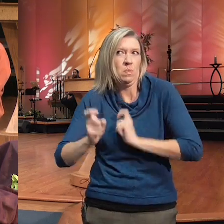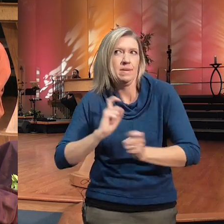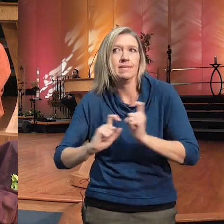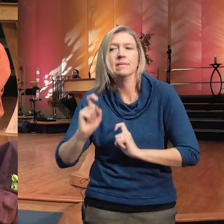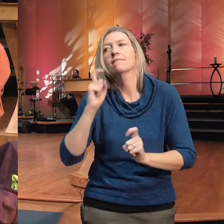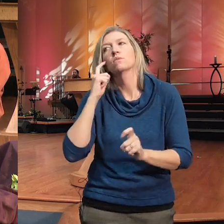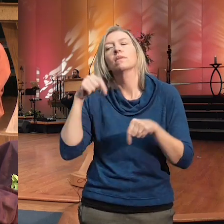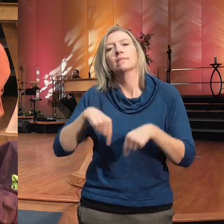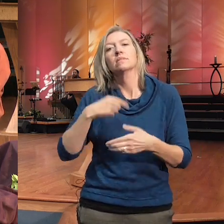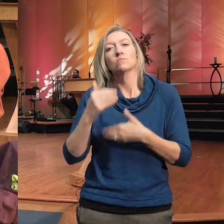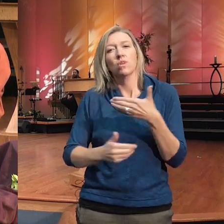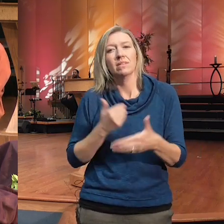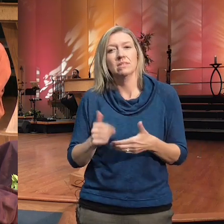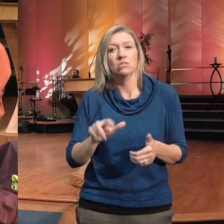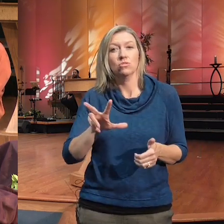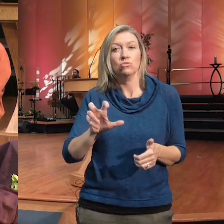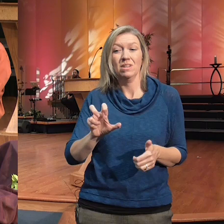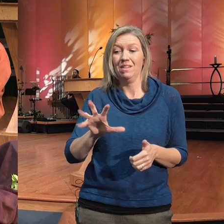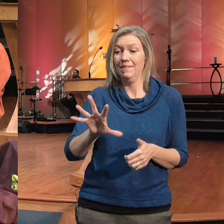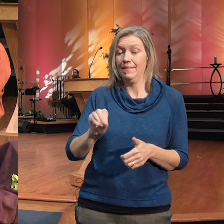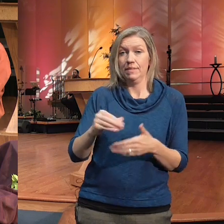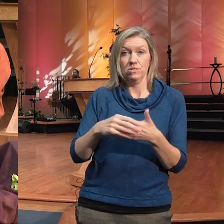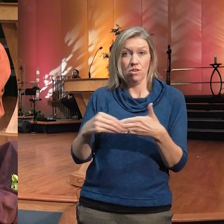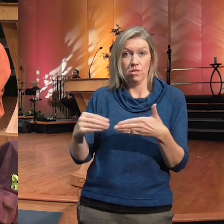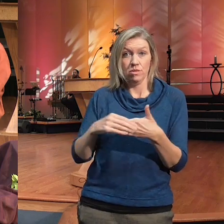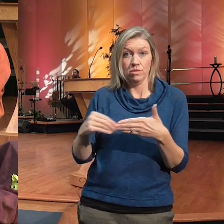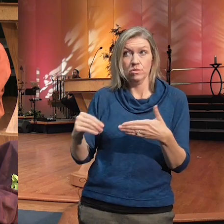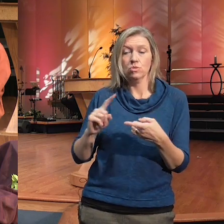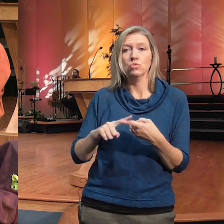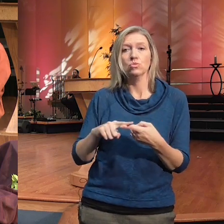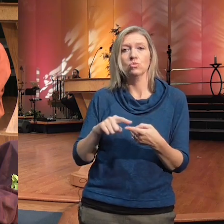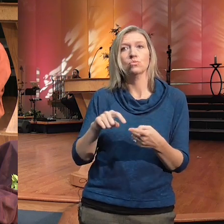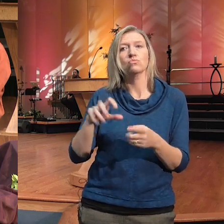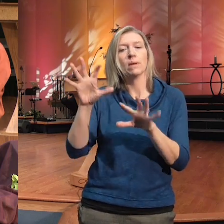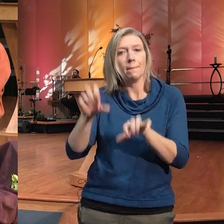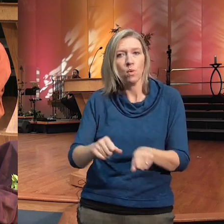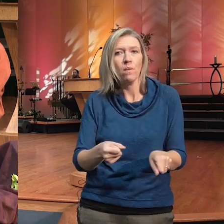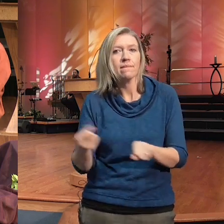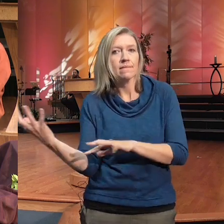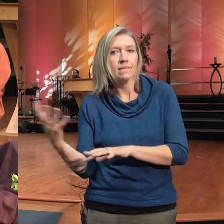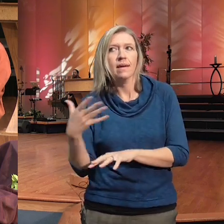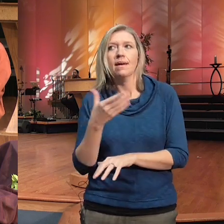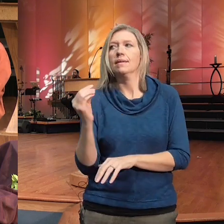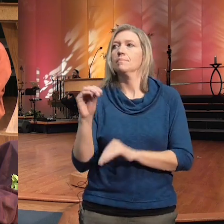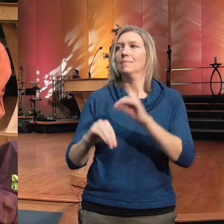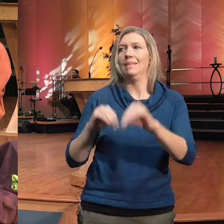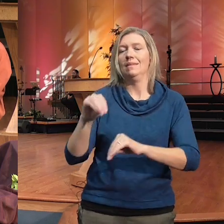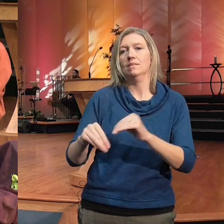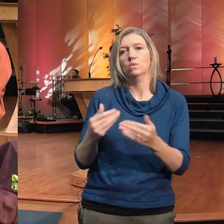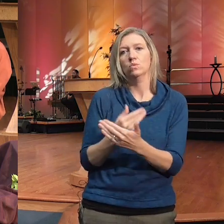of $350 to remove and replant the trees and this is a giving above and beyond your normal giving in